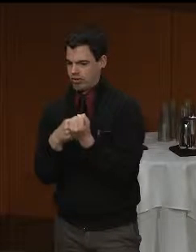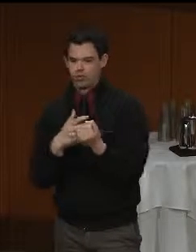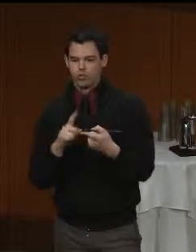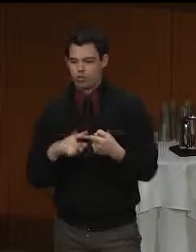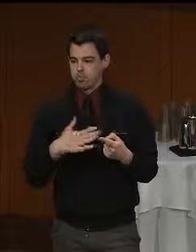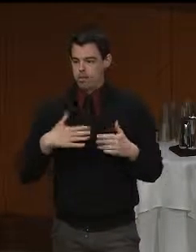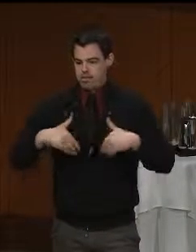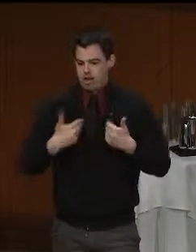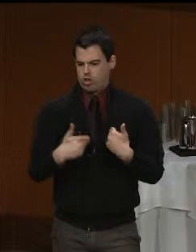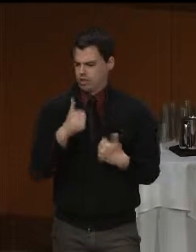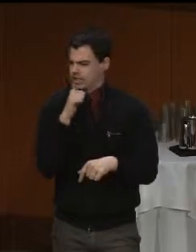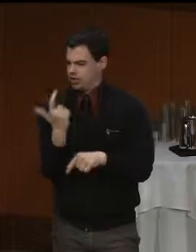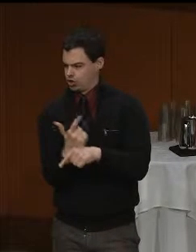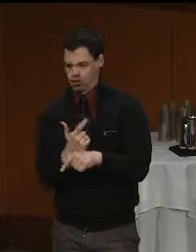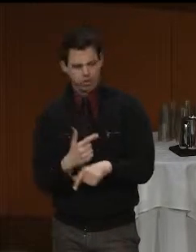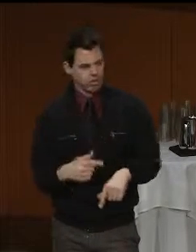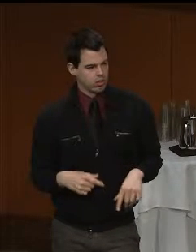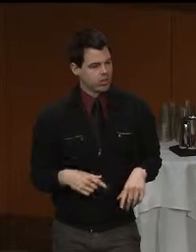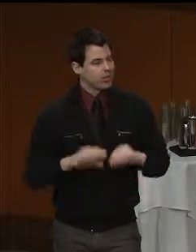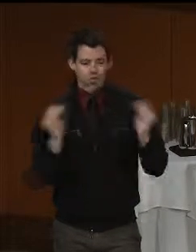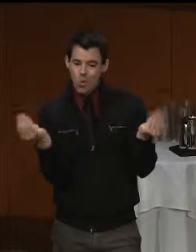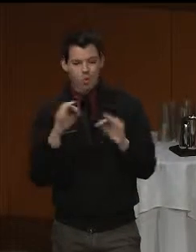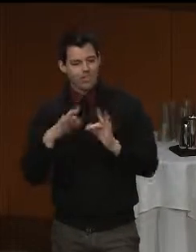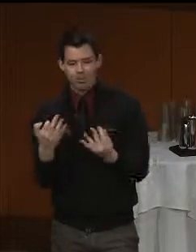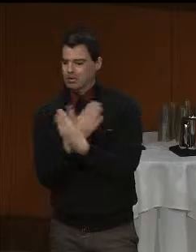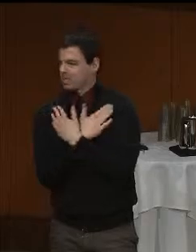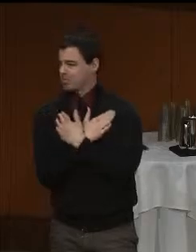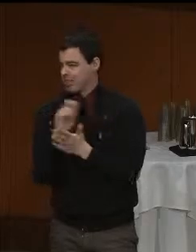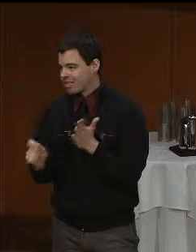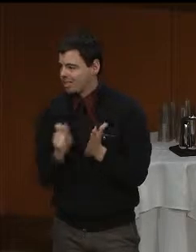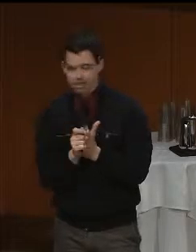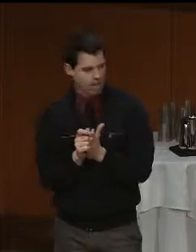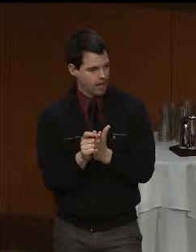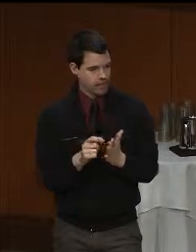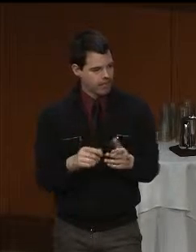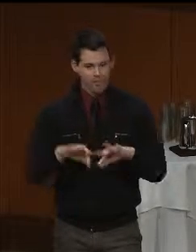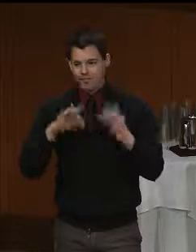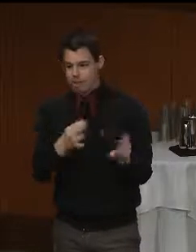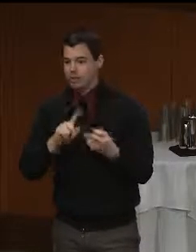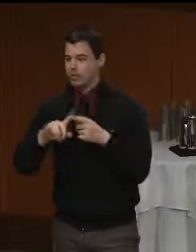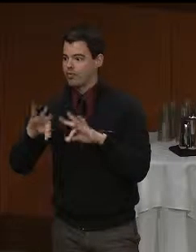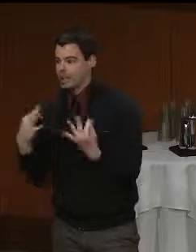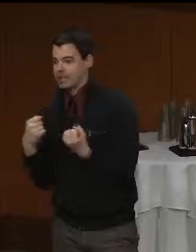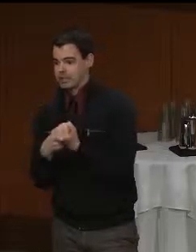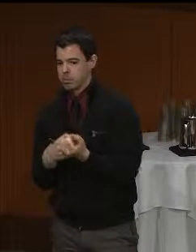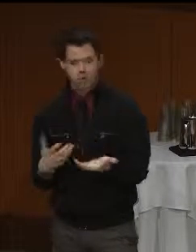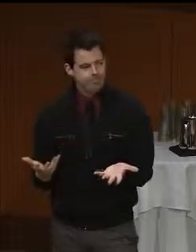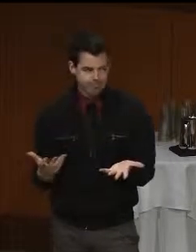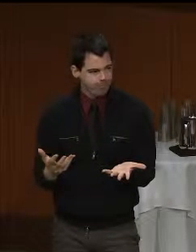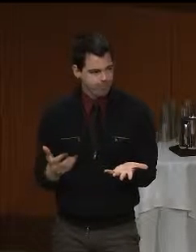There wasn't respite or much in the way of family to family support where they lived so I do get it.